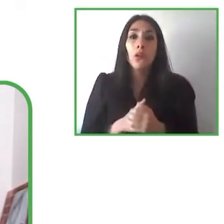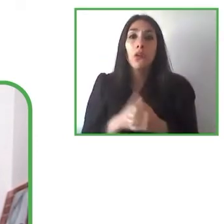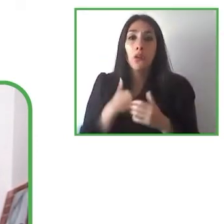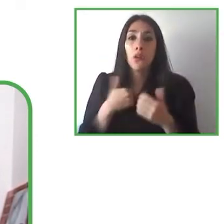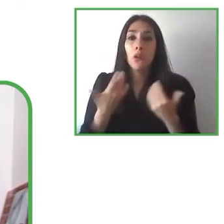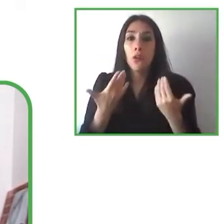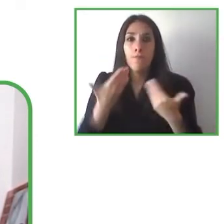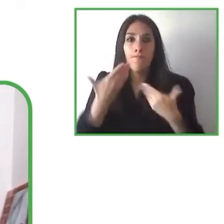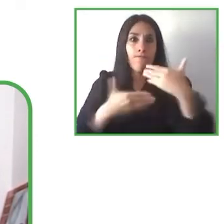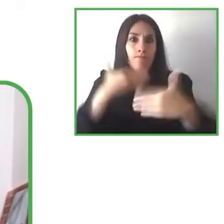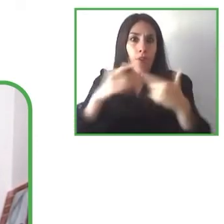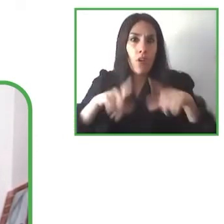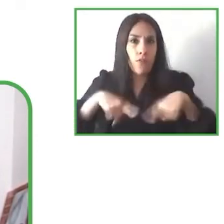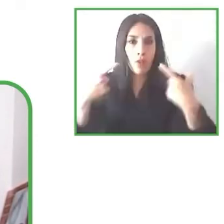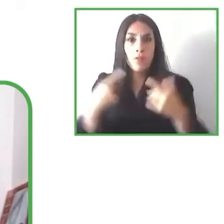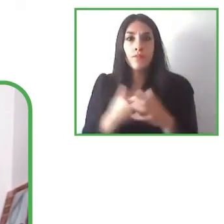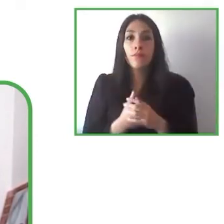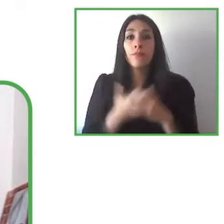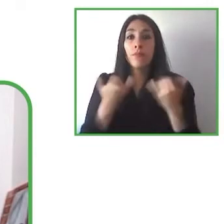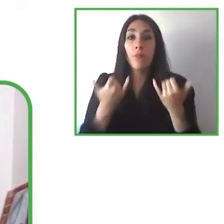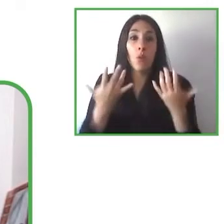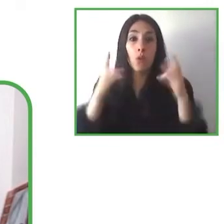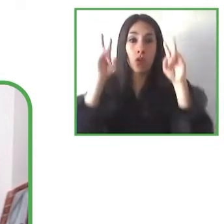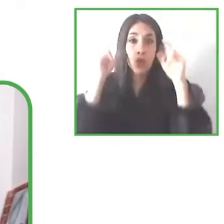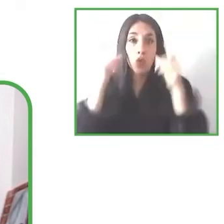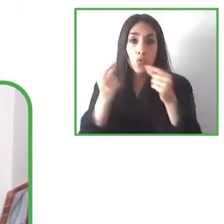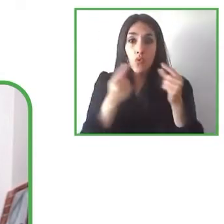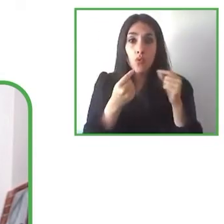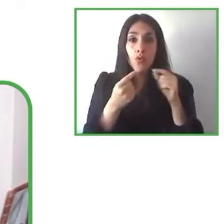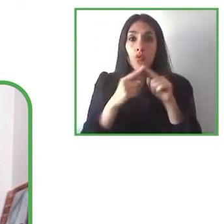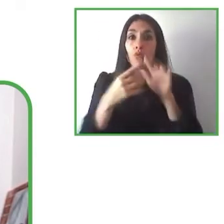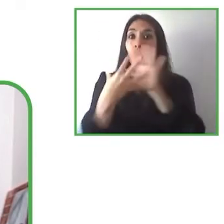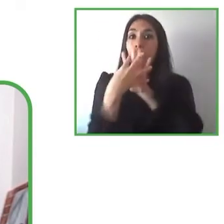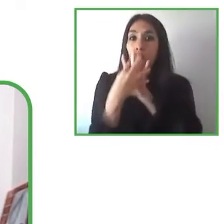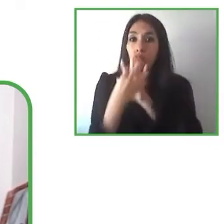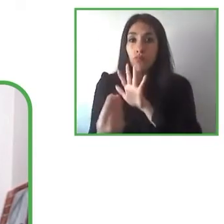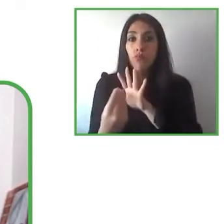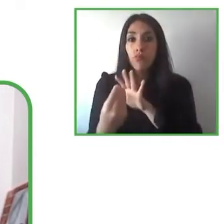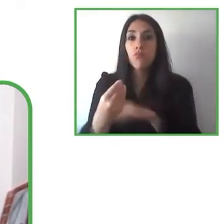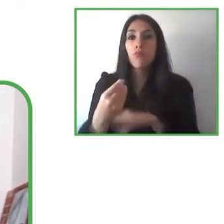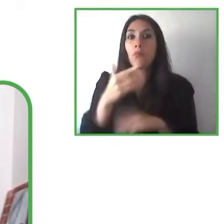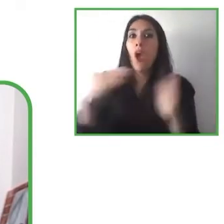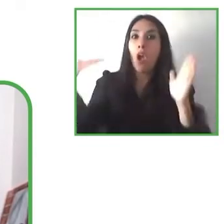So, the idea of creating a replica or a copy for people who are older